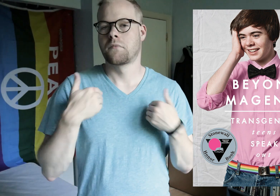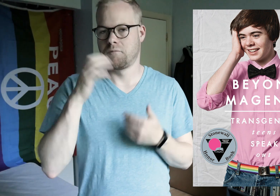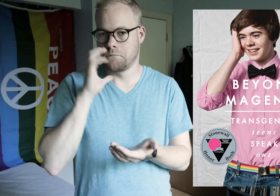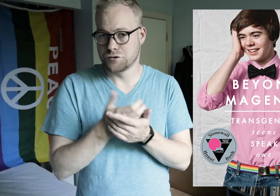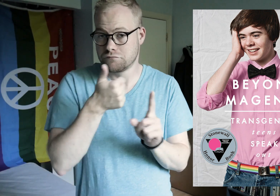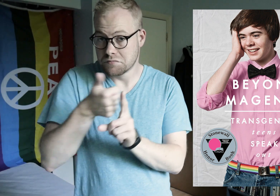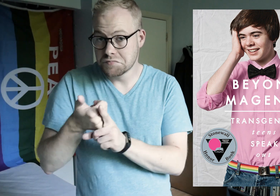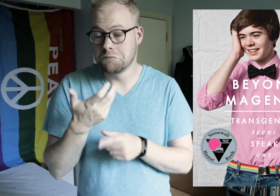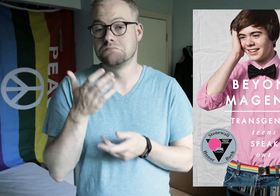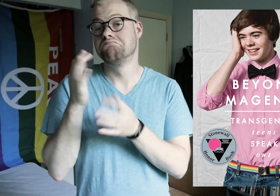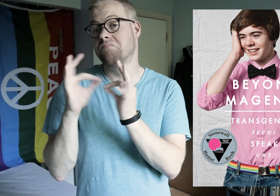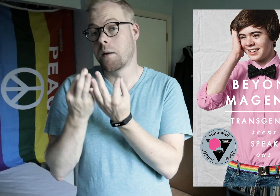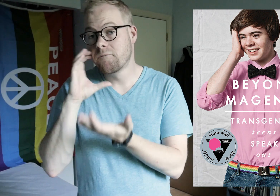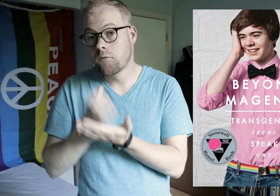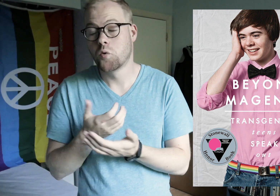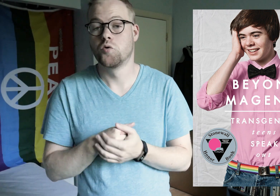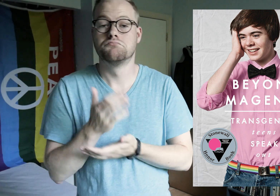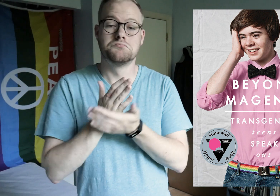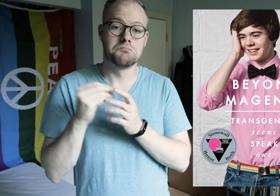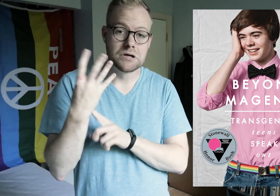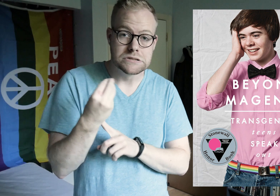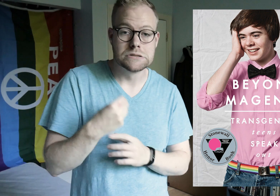There are pictures of themselves, family photos, and candids.